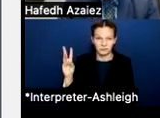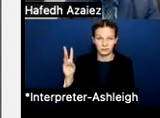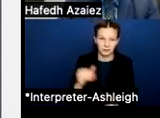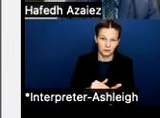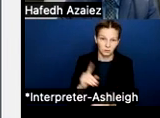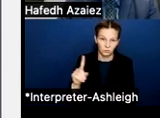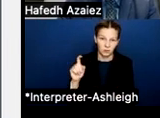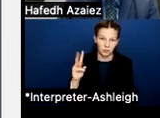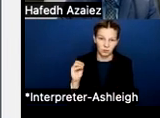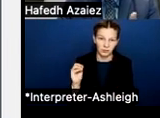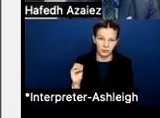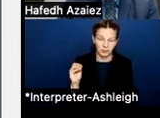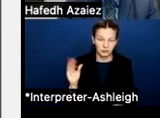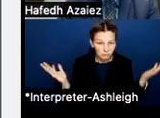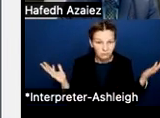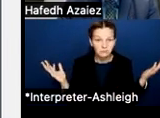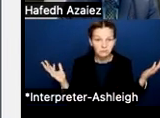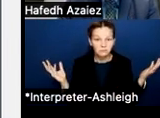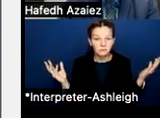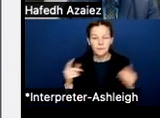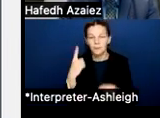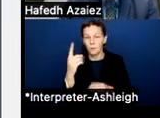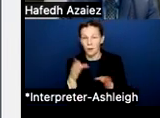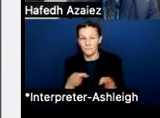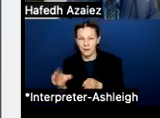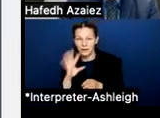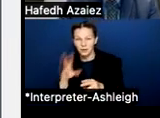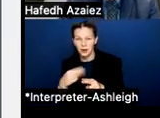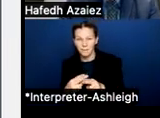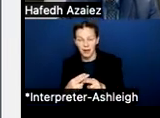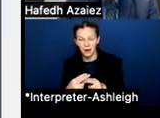And like Dennis was saying, one of the plan is talking about increased by 90 students per student,